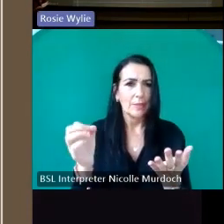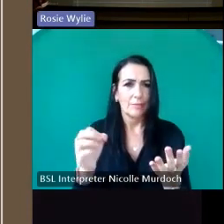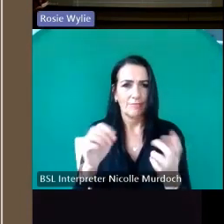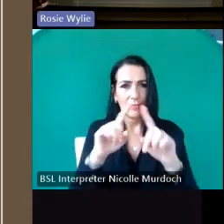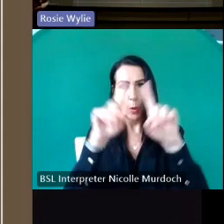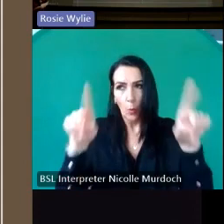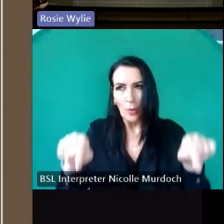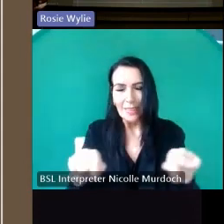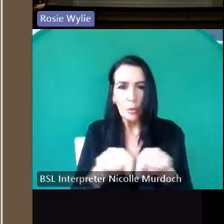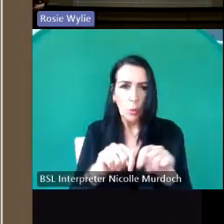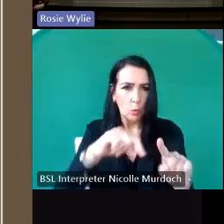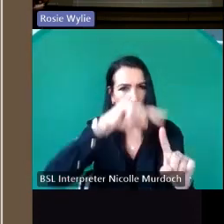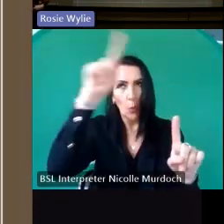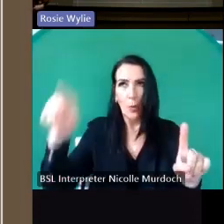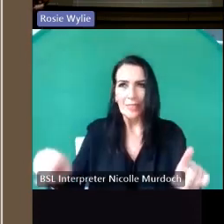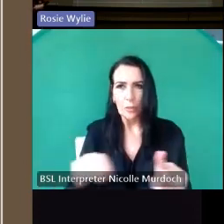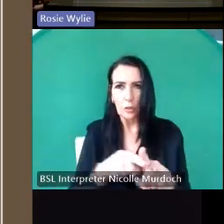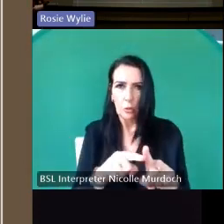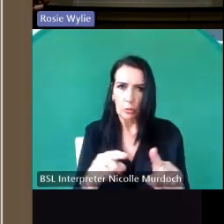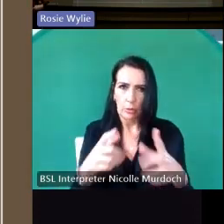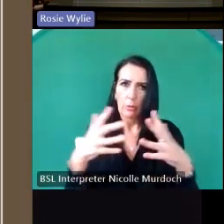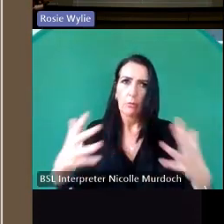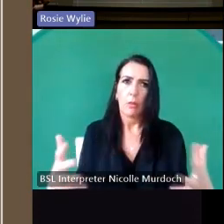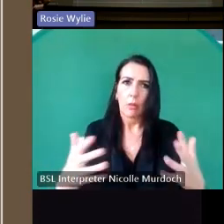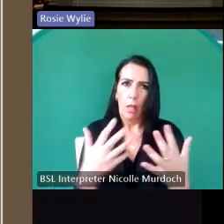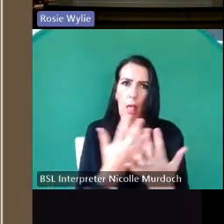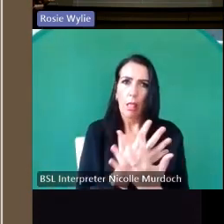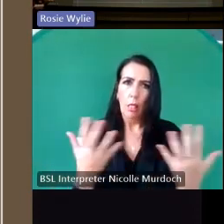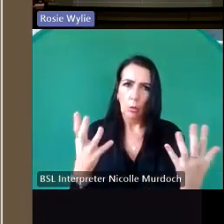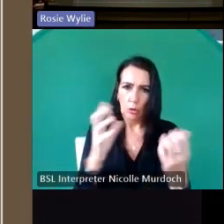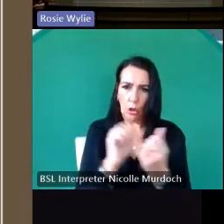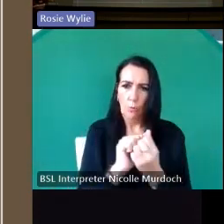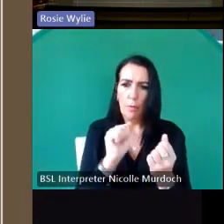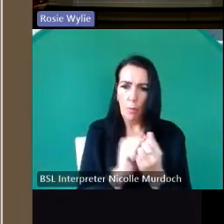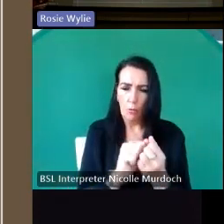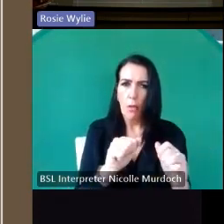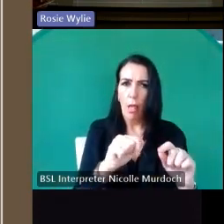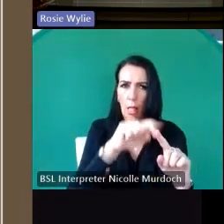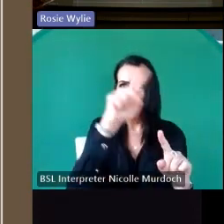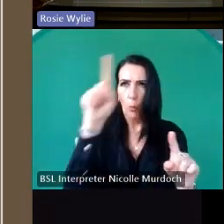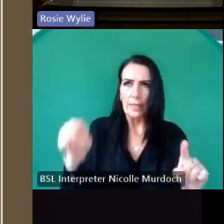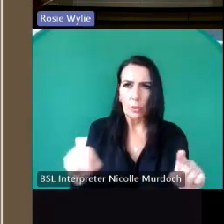huge huge topic because a lot of them are Memorial Windows uh wooden Furnishings next